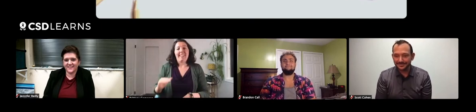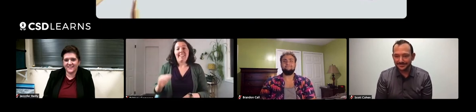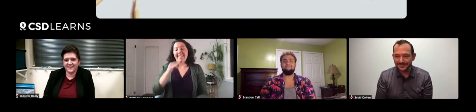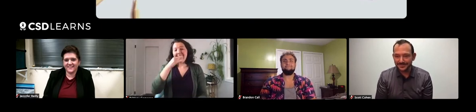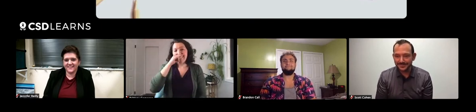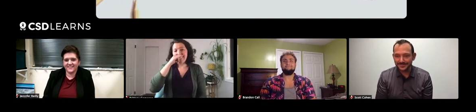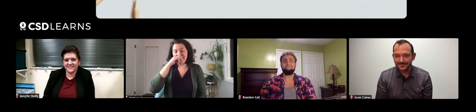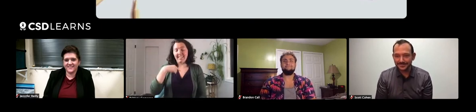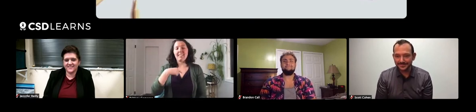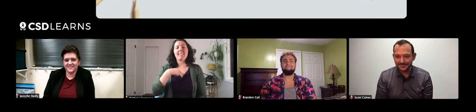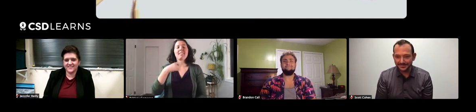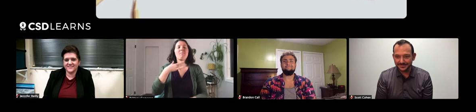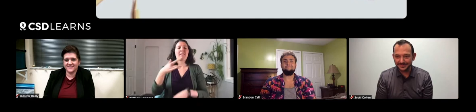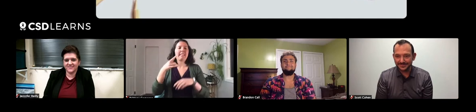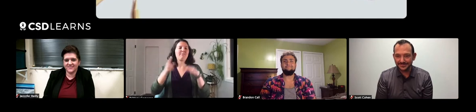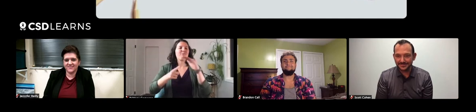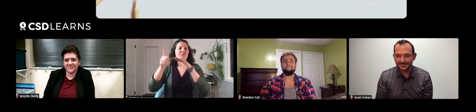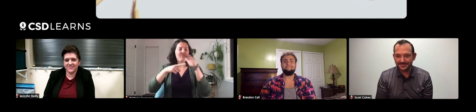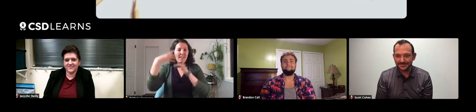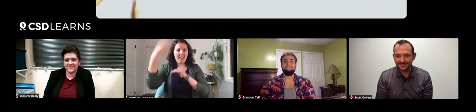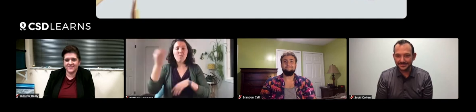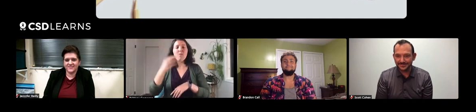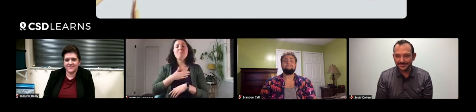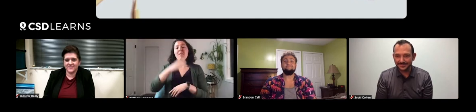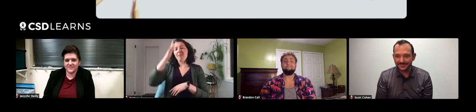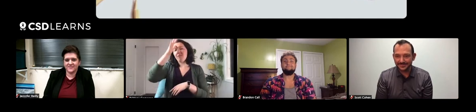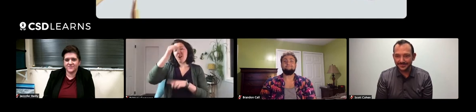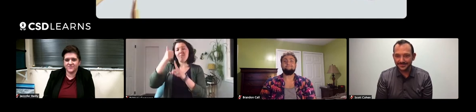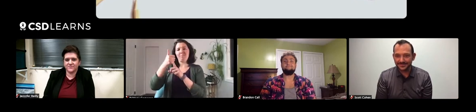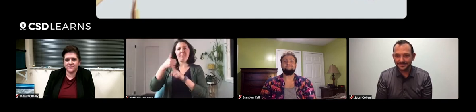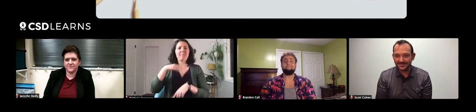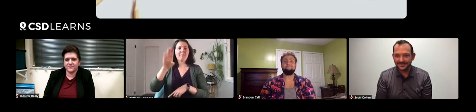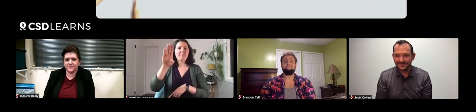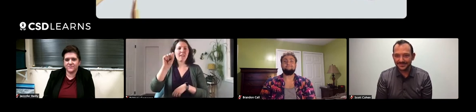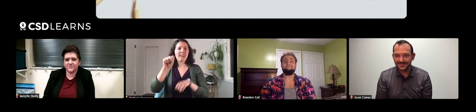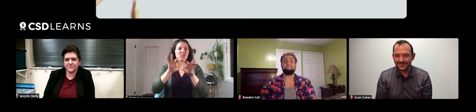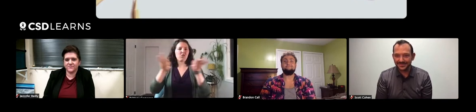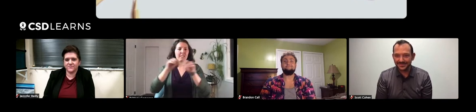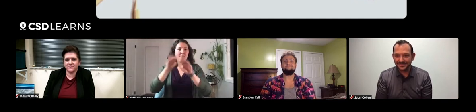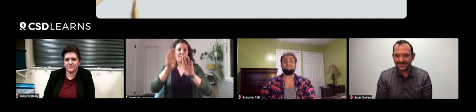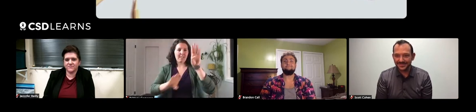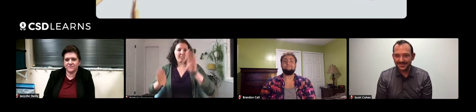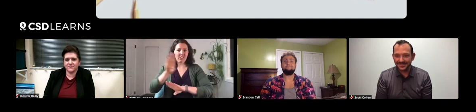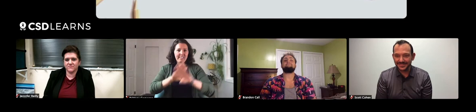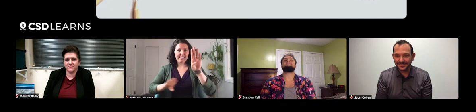Back when I was a kid I would go out exploring. My father's bachelor's degree is in biology.